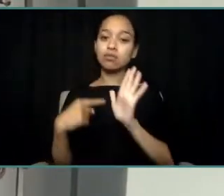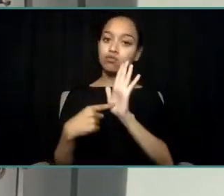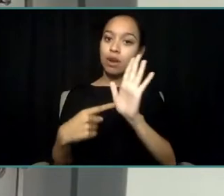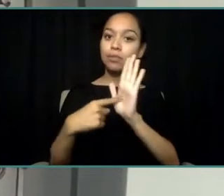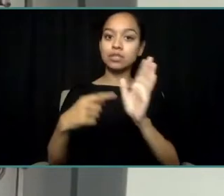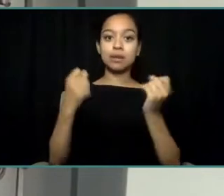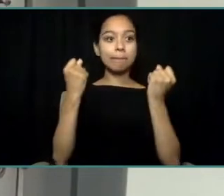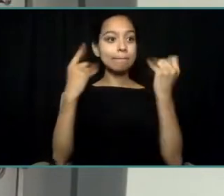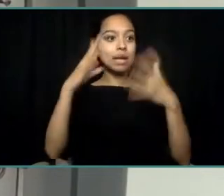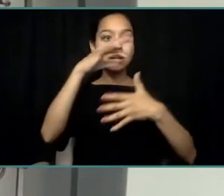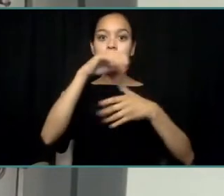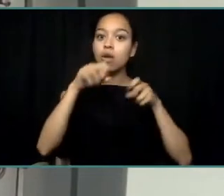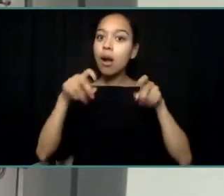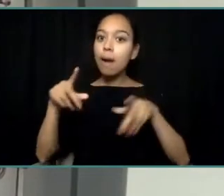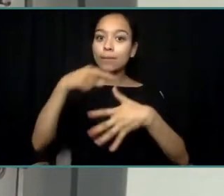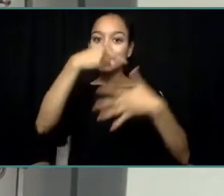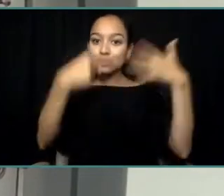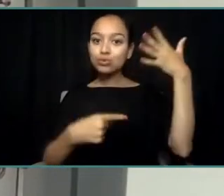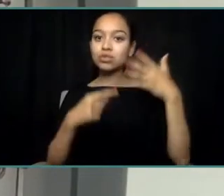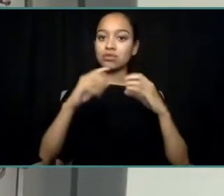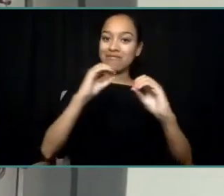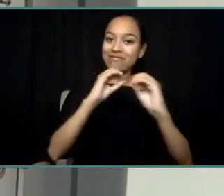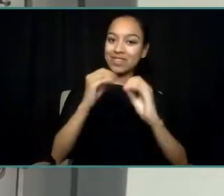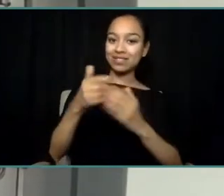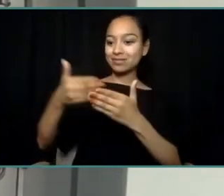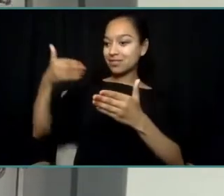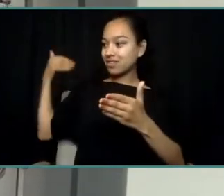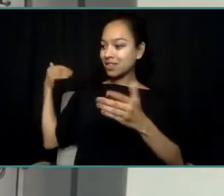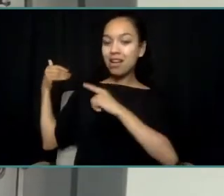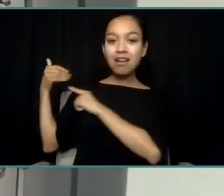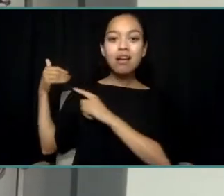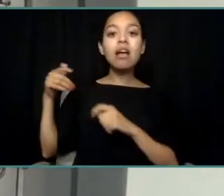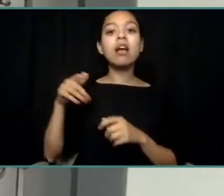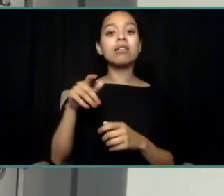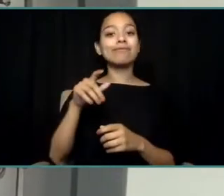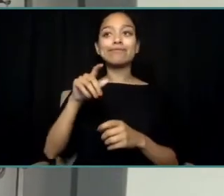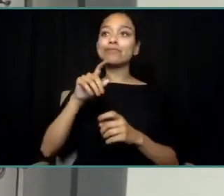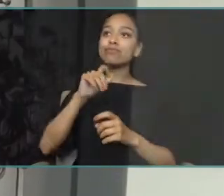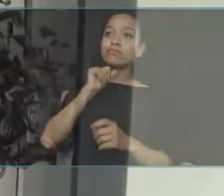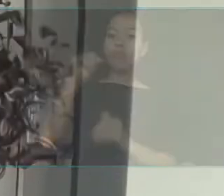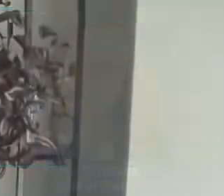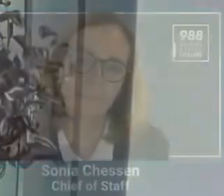to both correct the unjust response from a criminal justice system